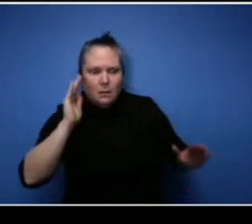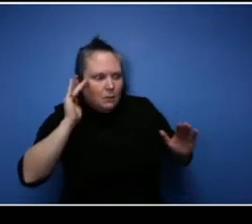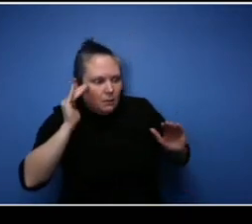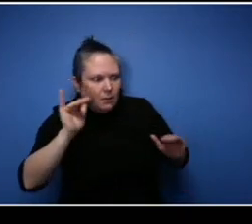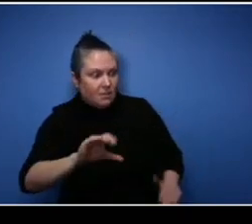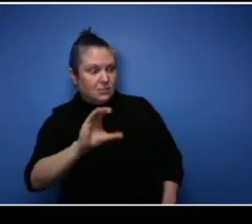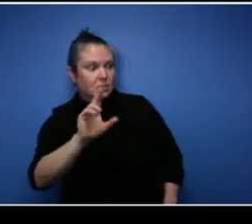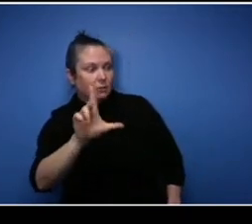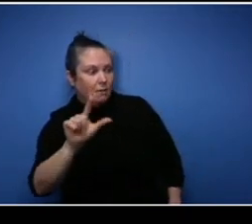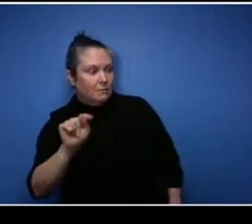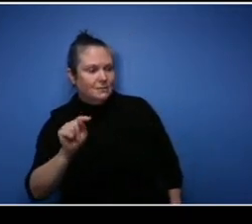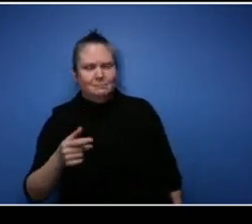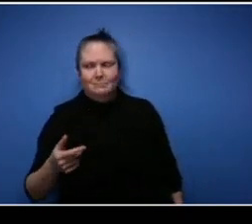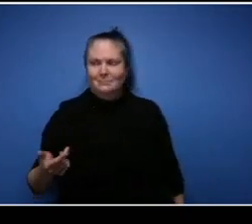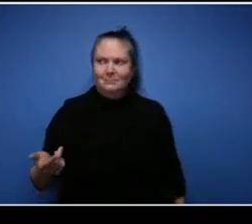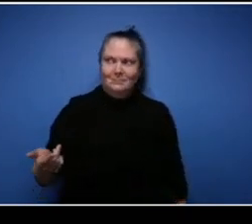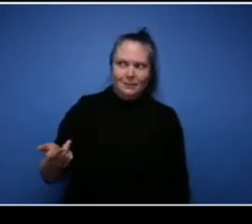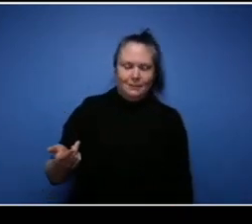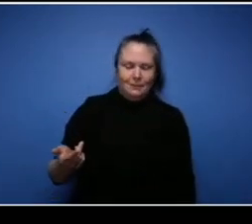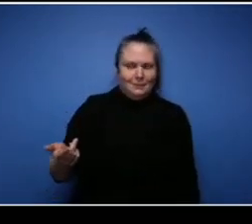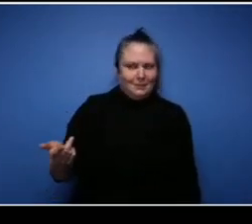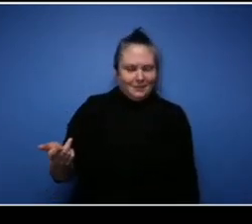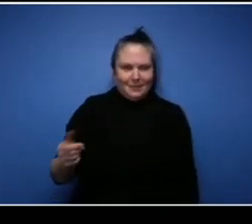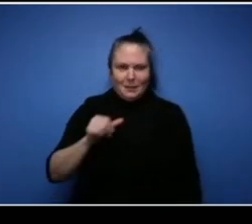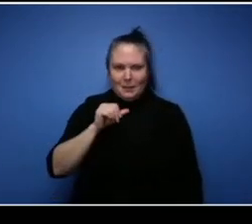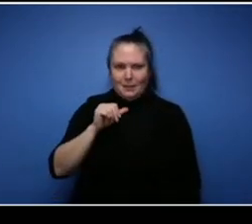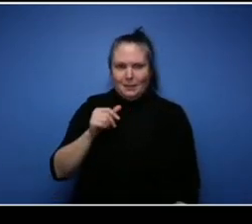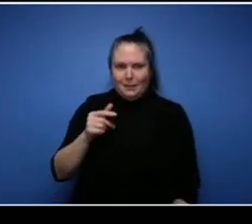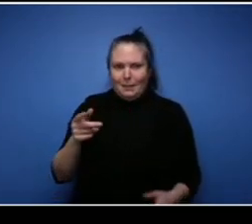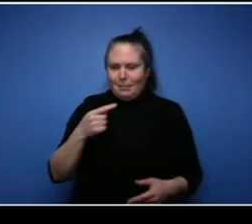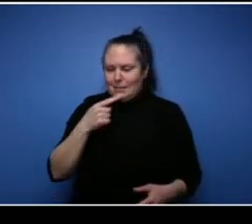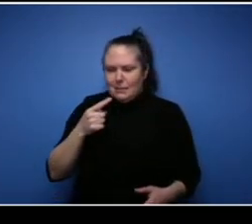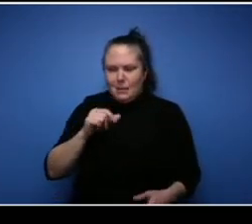know I'm not going to support you because you're part of a cult. You know I don't see